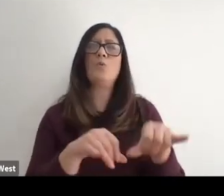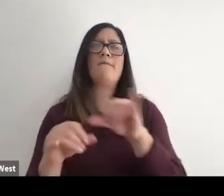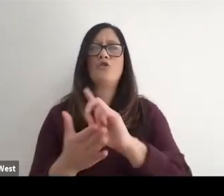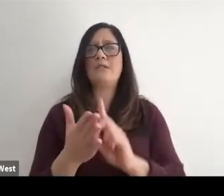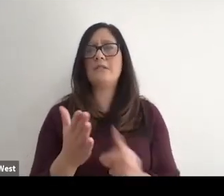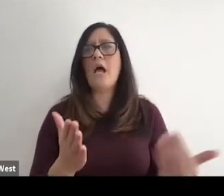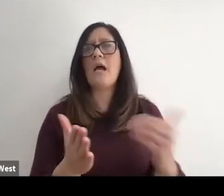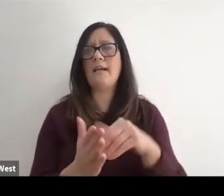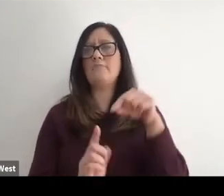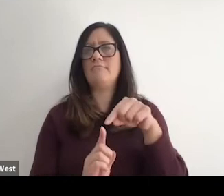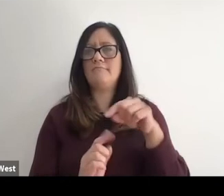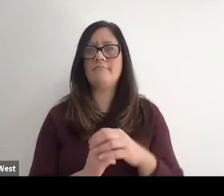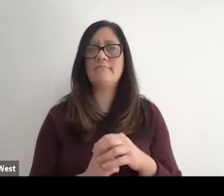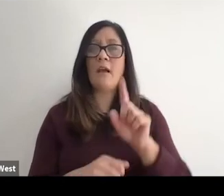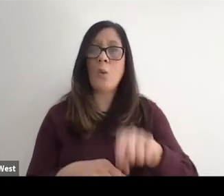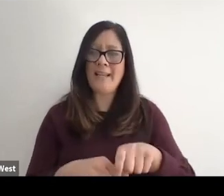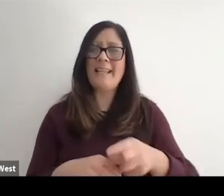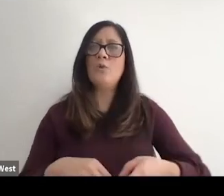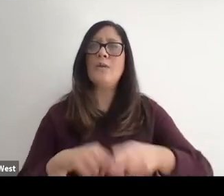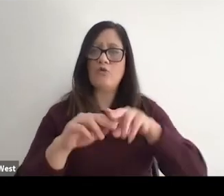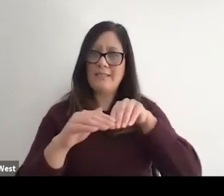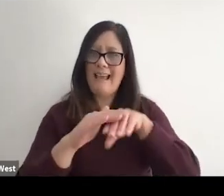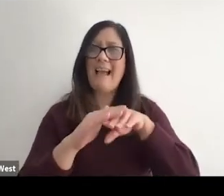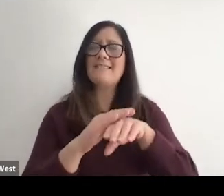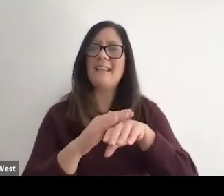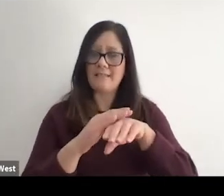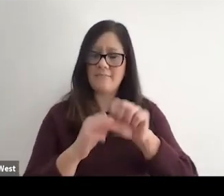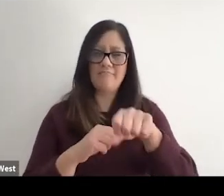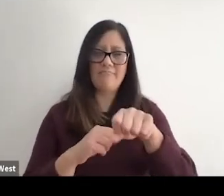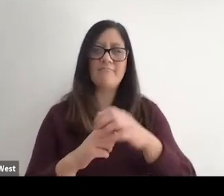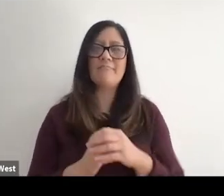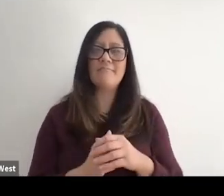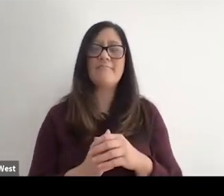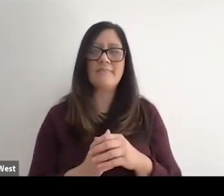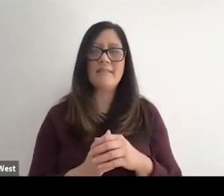And I think that I think that we do need to increase access in those settings to